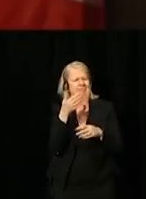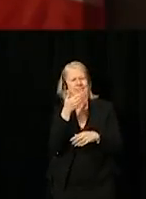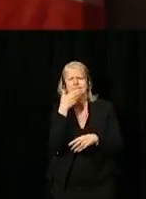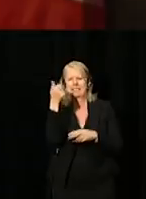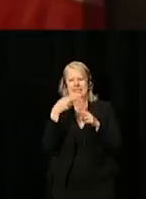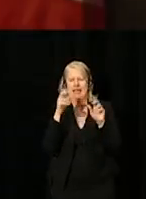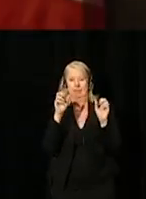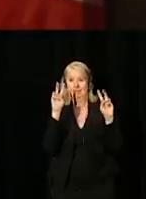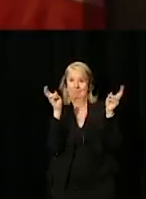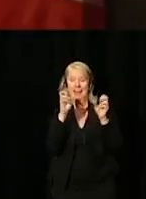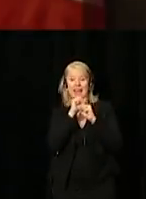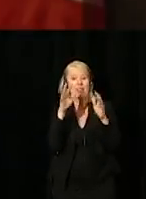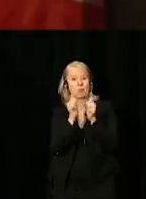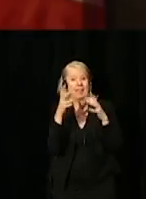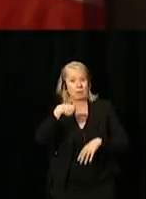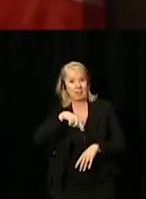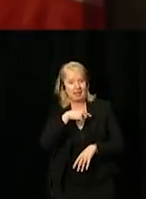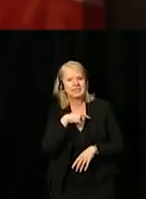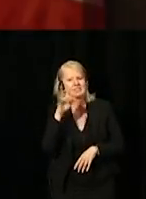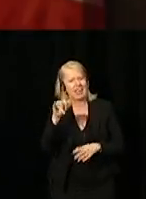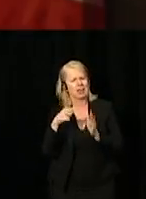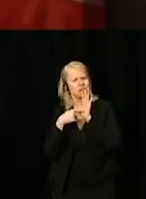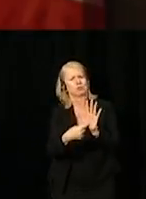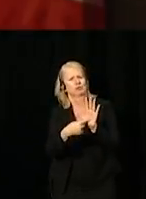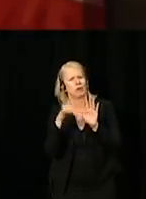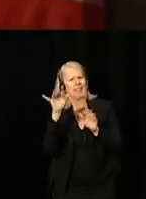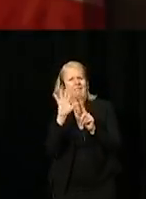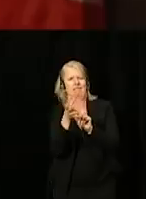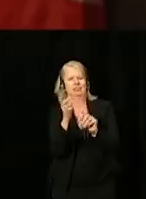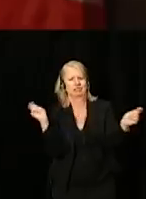Nothing Without Us reflects the culture change that is needed to make sure